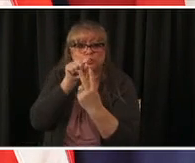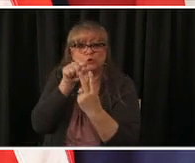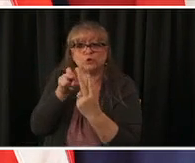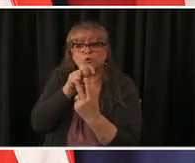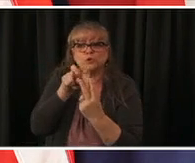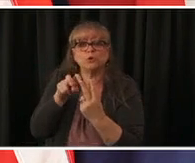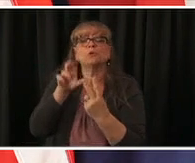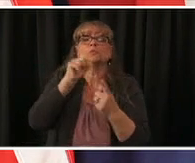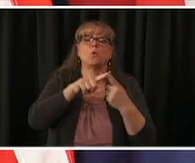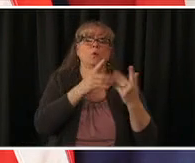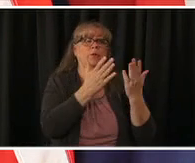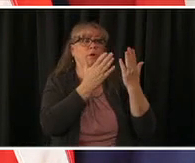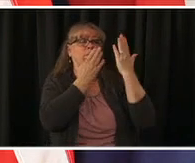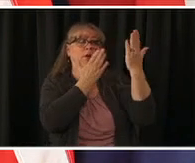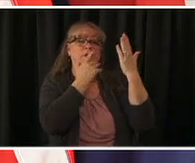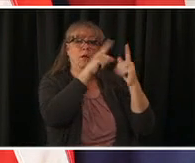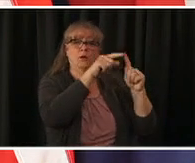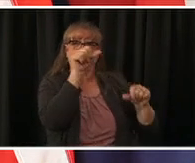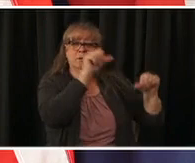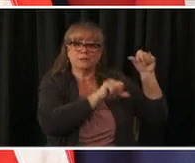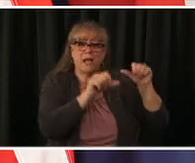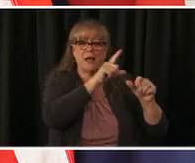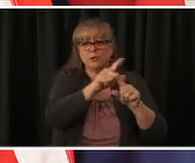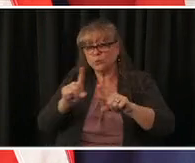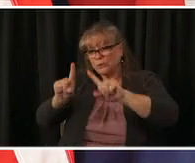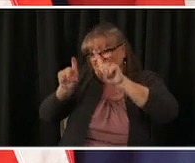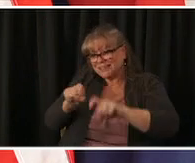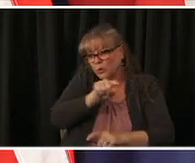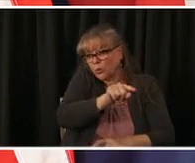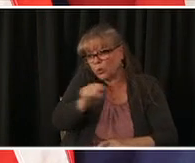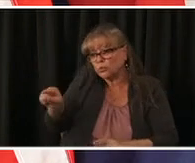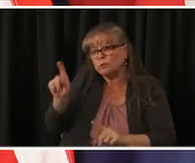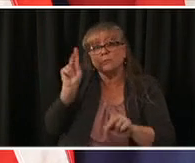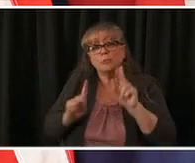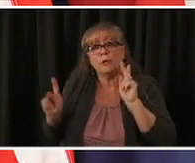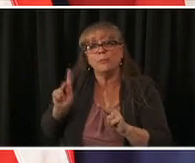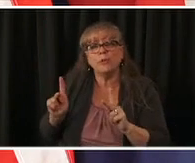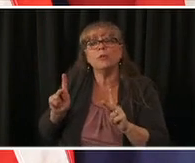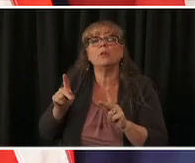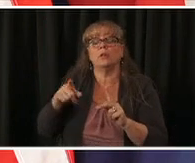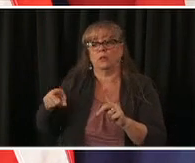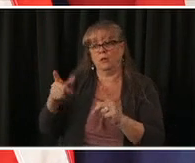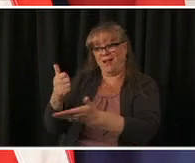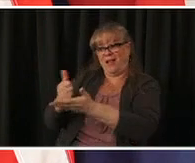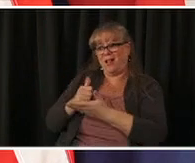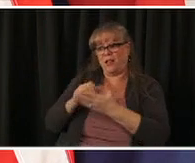vaccine that allowed for us to reach where we are today and achieving this level of immunity